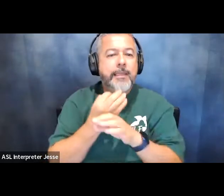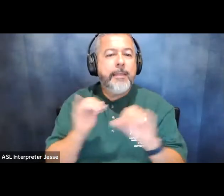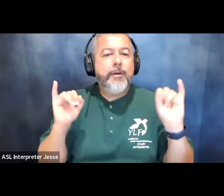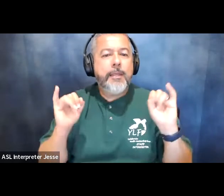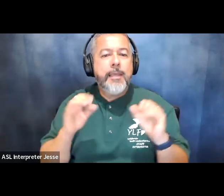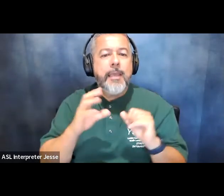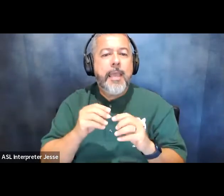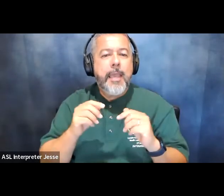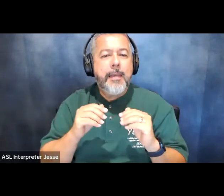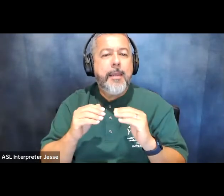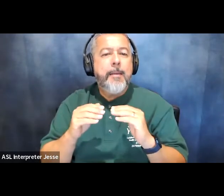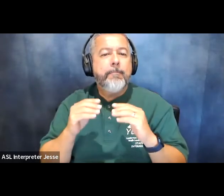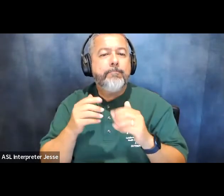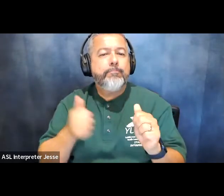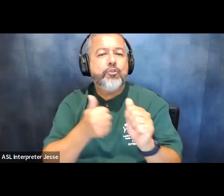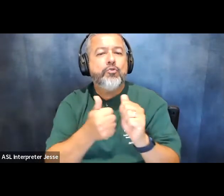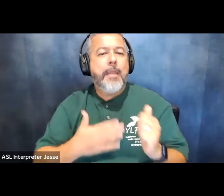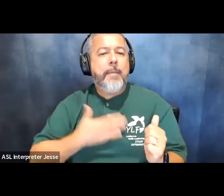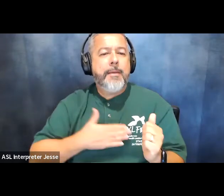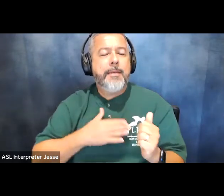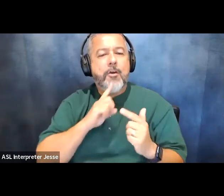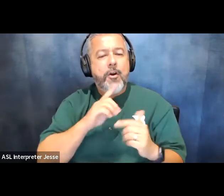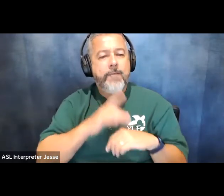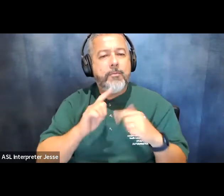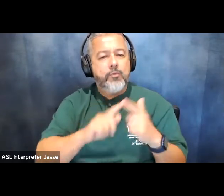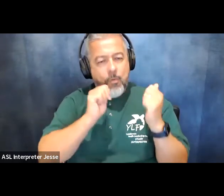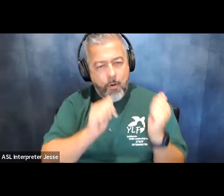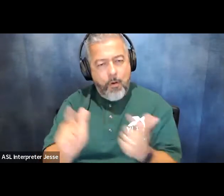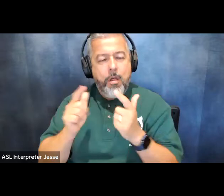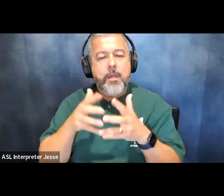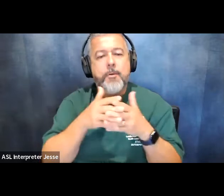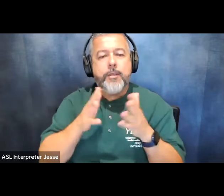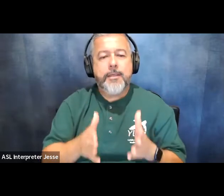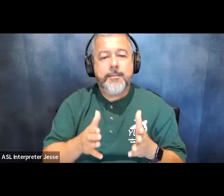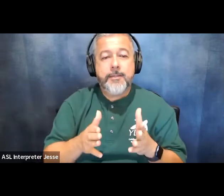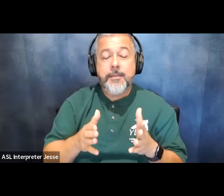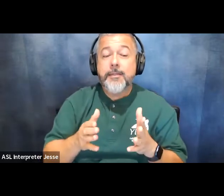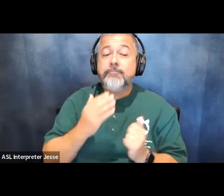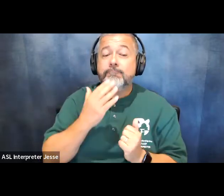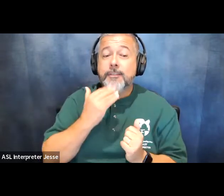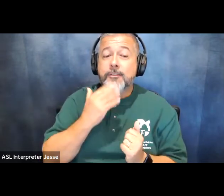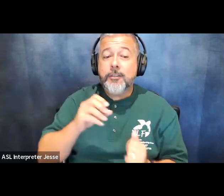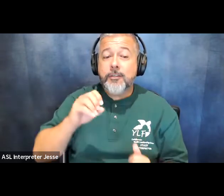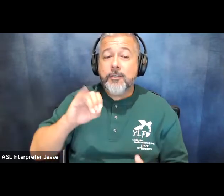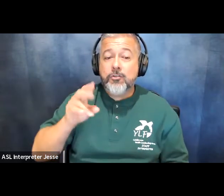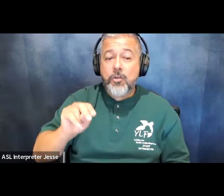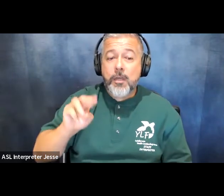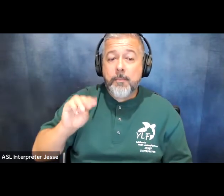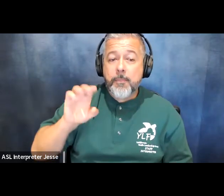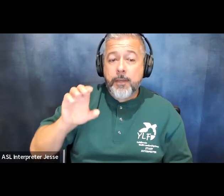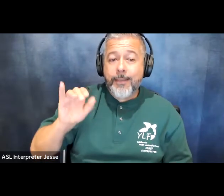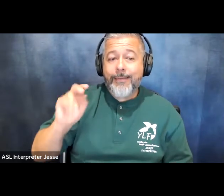be made available to all americans sincerely john mccain united states senator